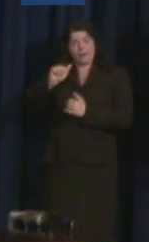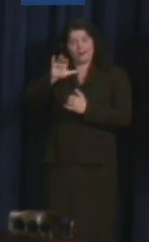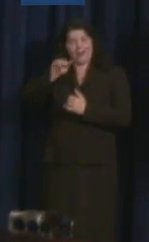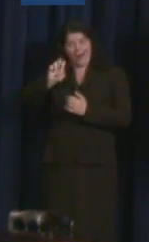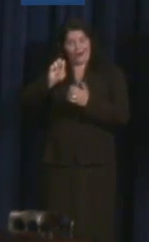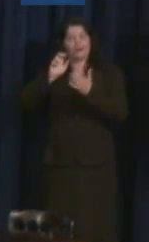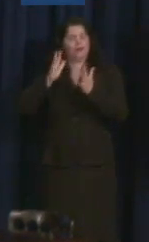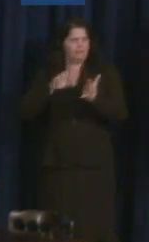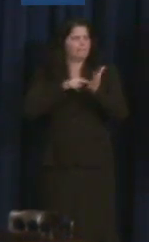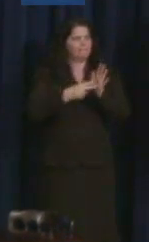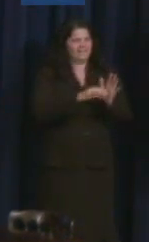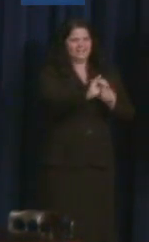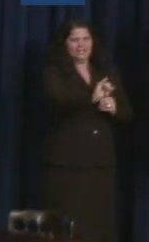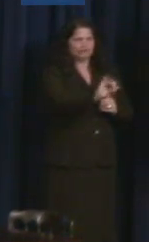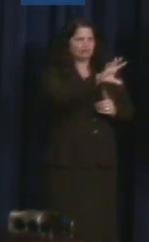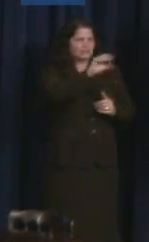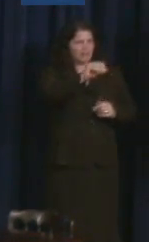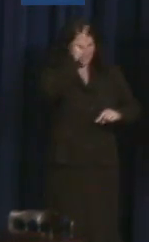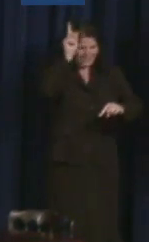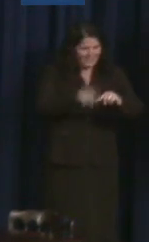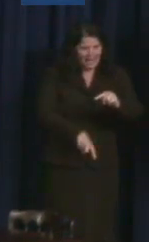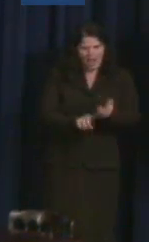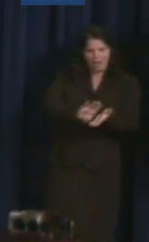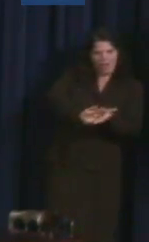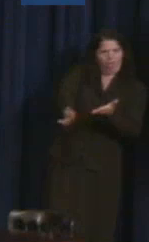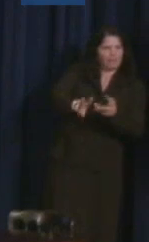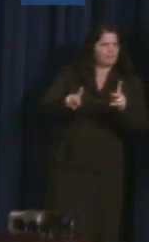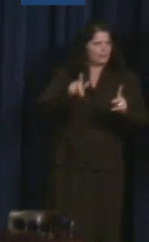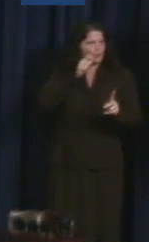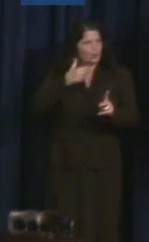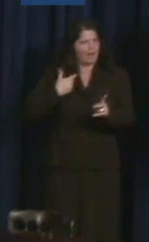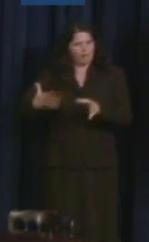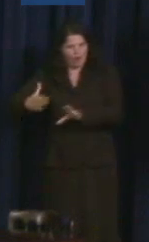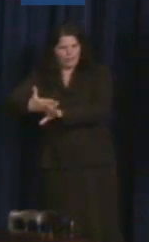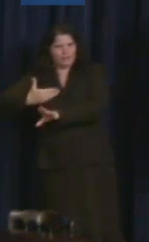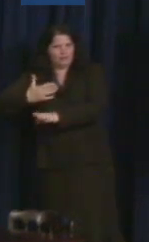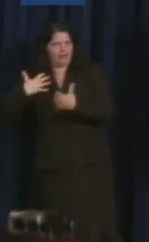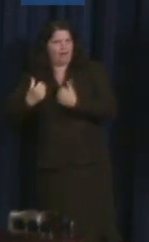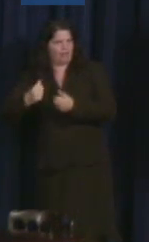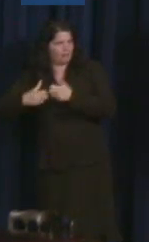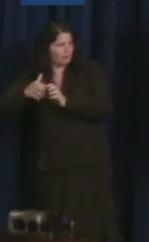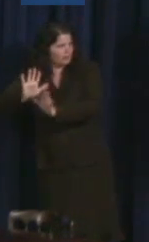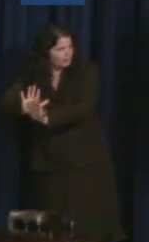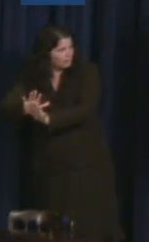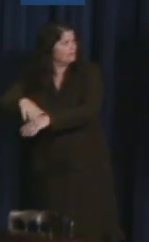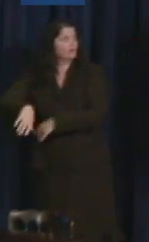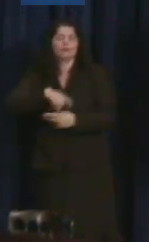pre-existing conditions or impose annual or lifetime caps just when you need it most.